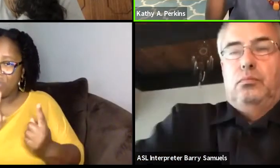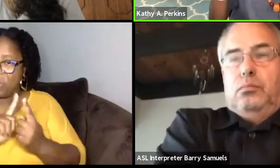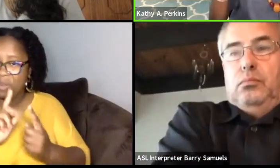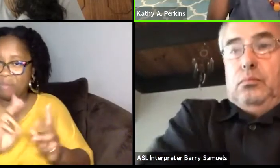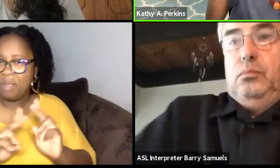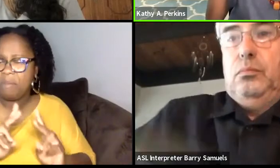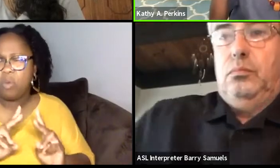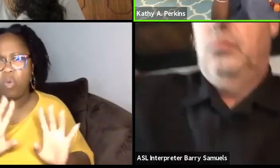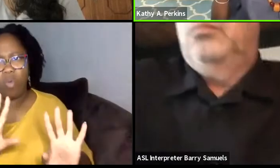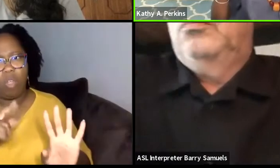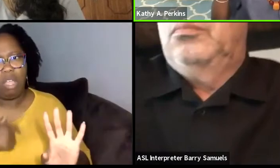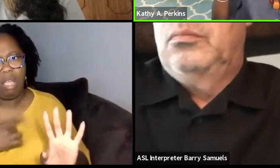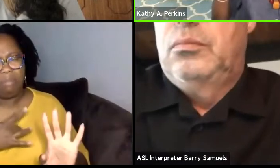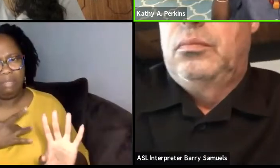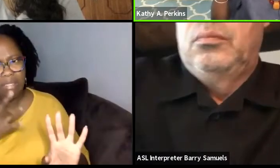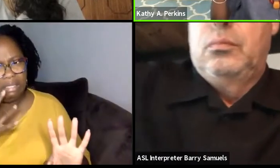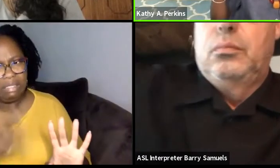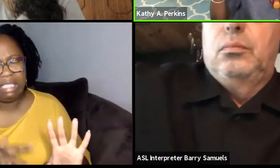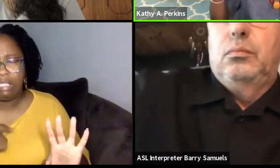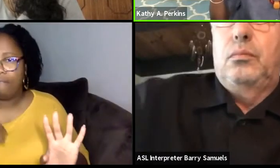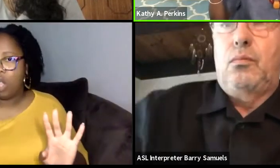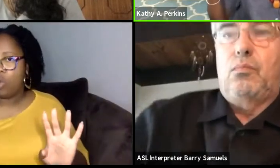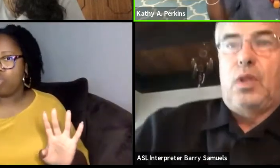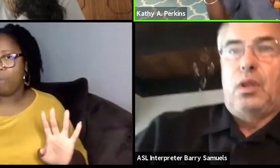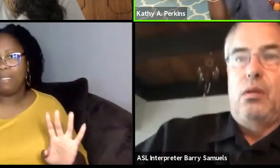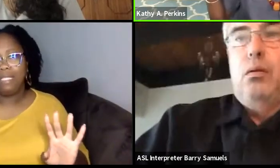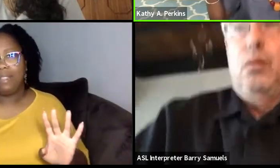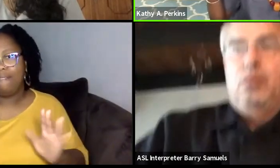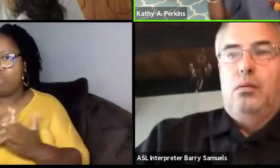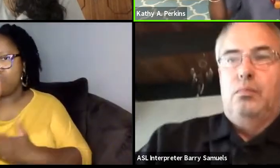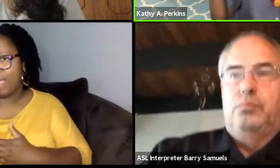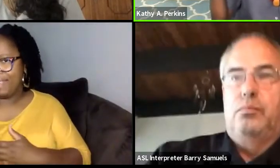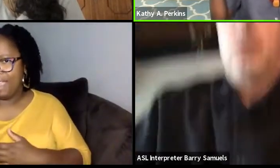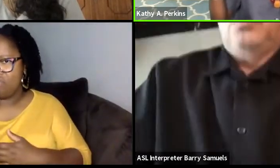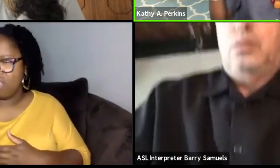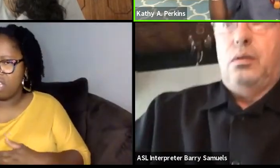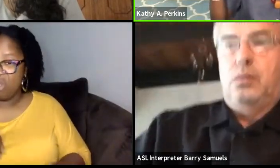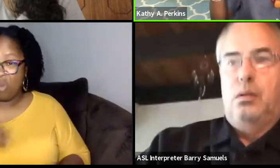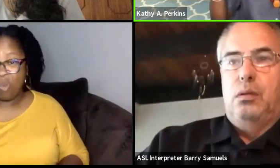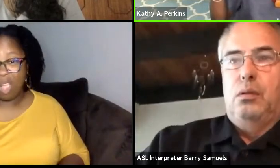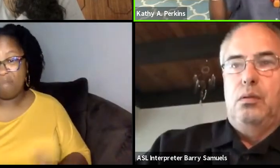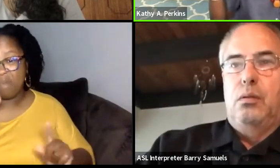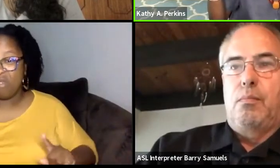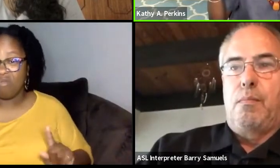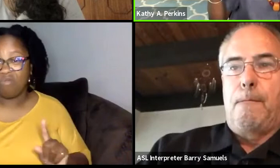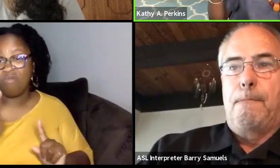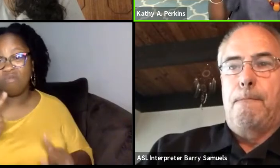going out, black during the civil rights era, white people coming in and tell communities that we're gonna write all about you.